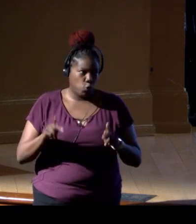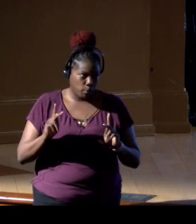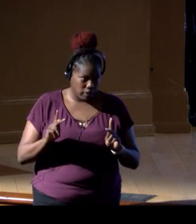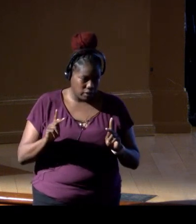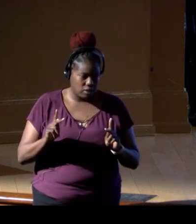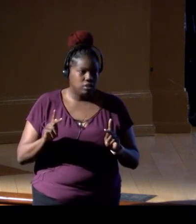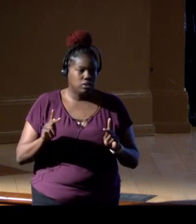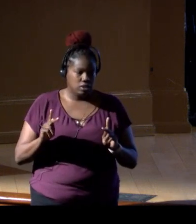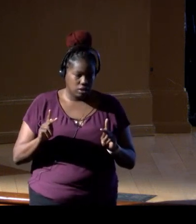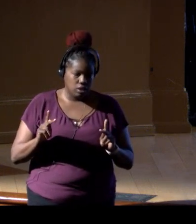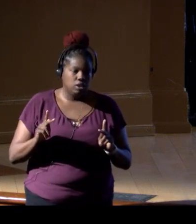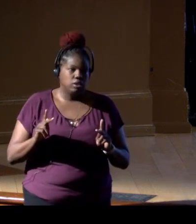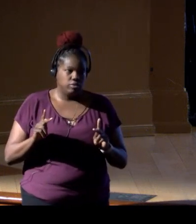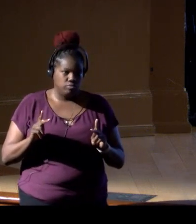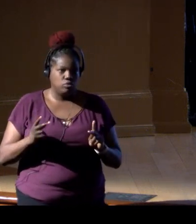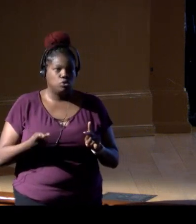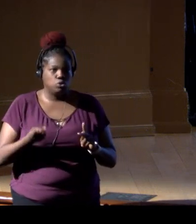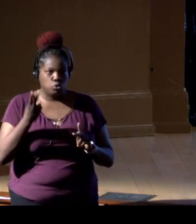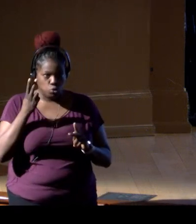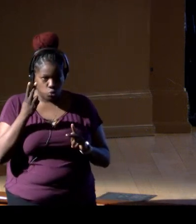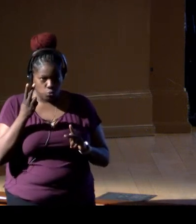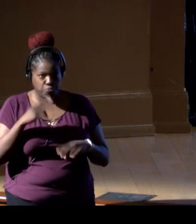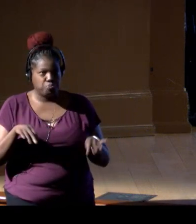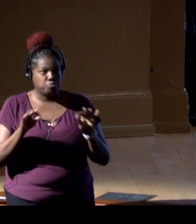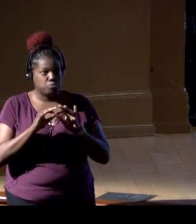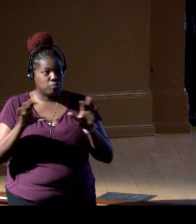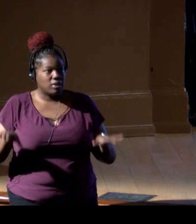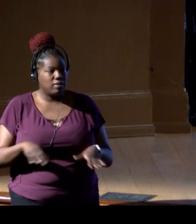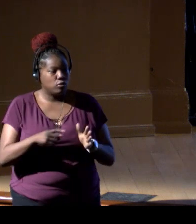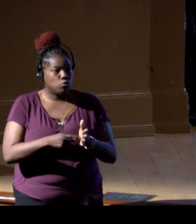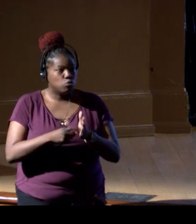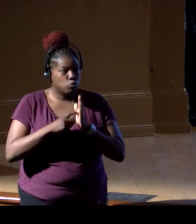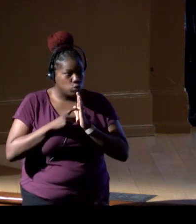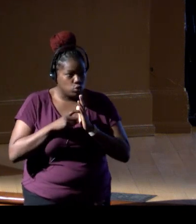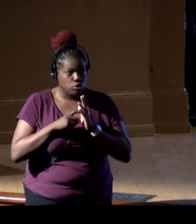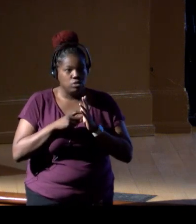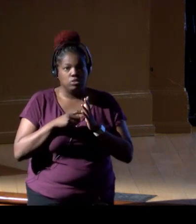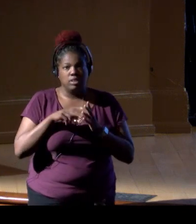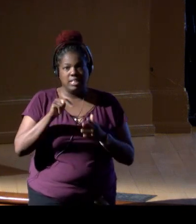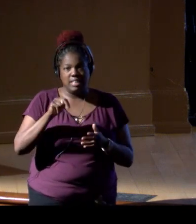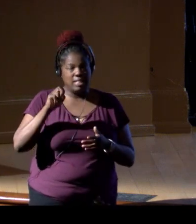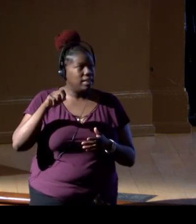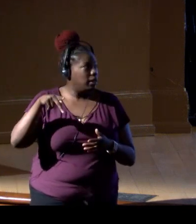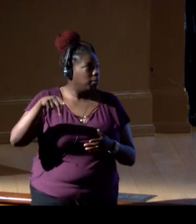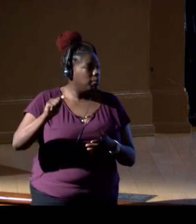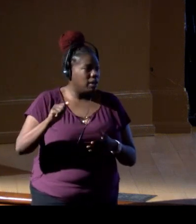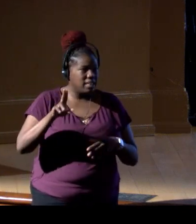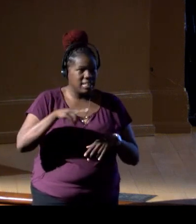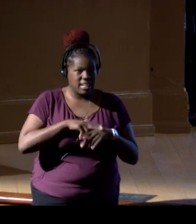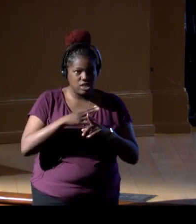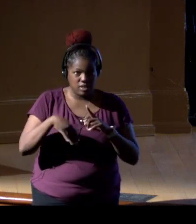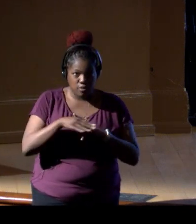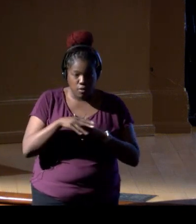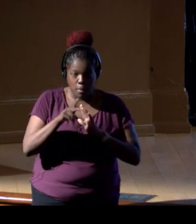So there are two primary activities that are required under NEPA, the National Environmental Policy Act, right?